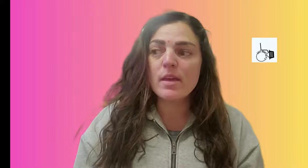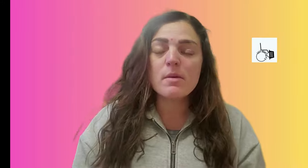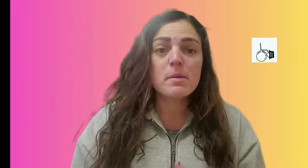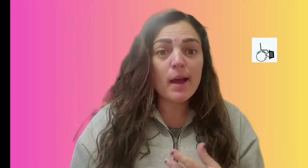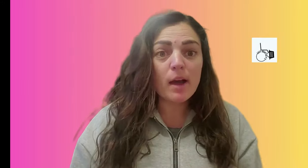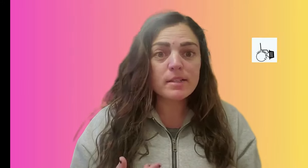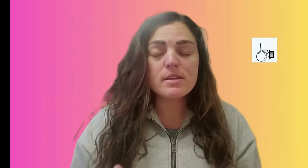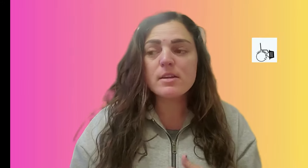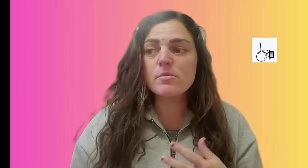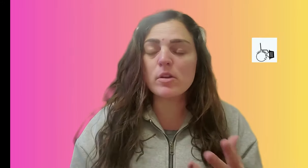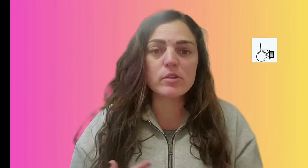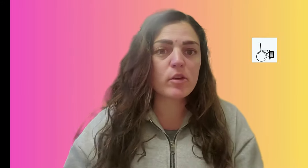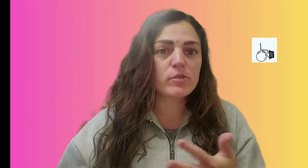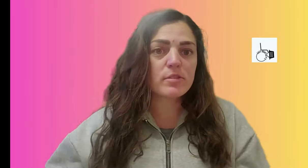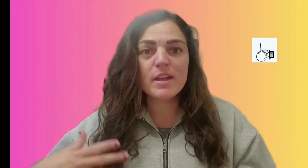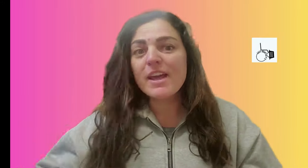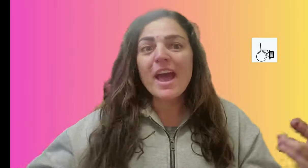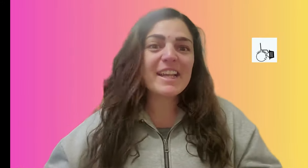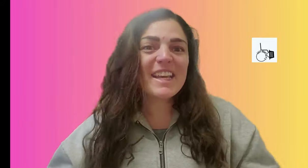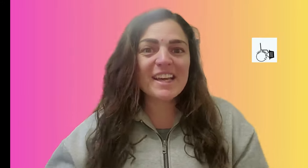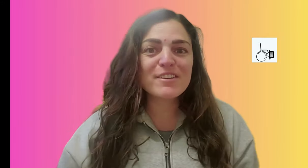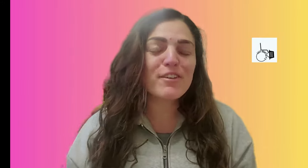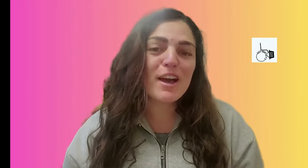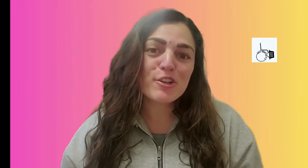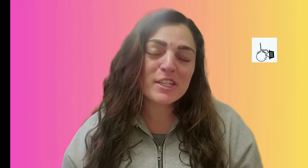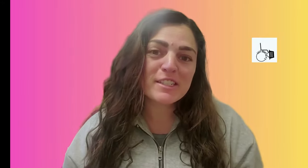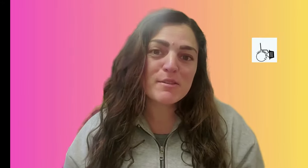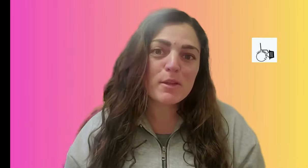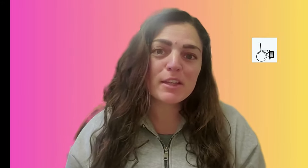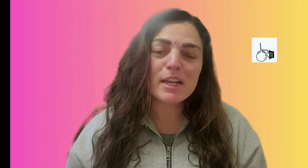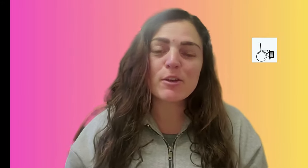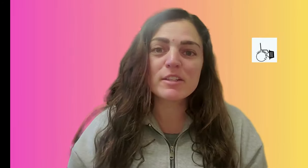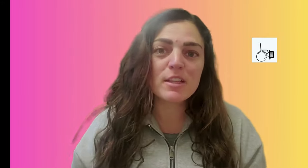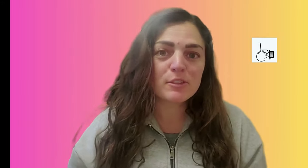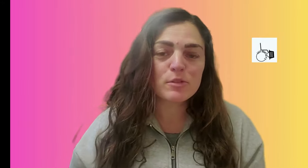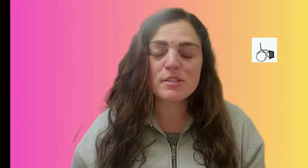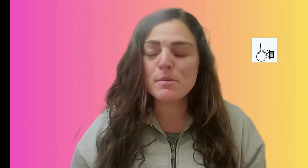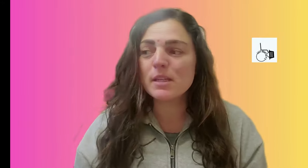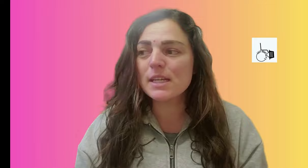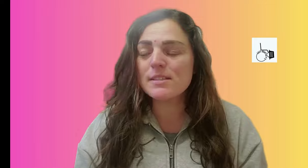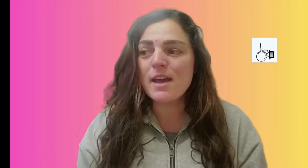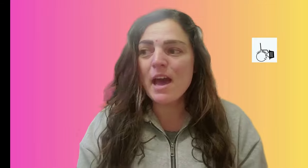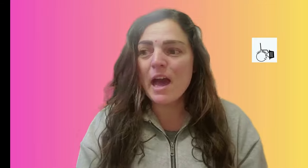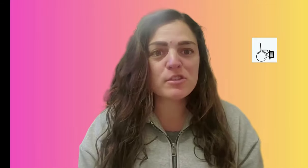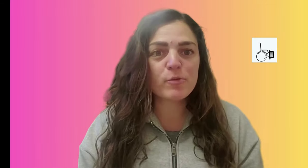with maybe autism or those any kind of learning disability or intellectual disabilities there's